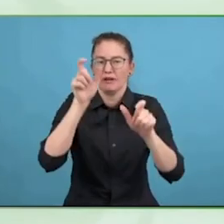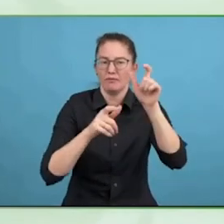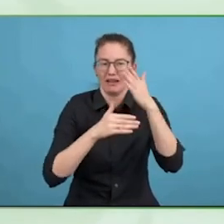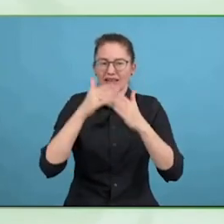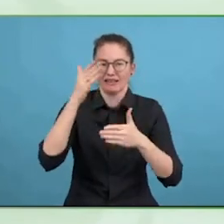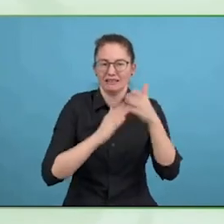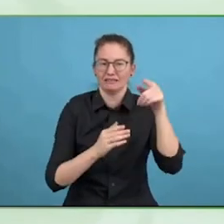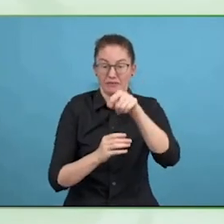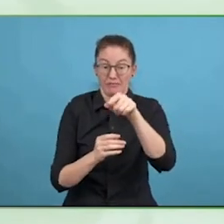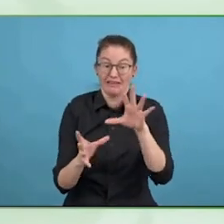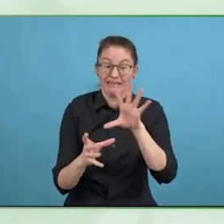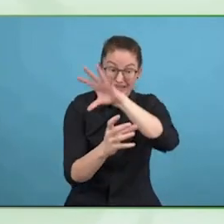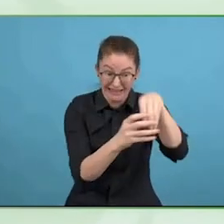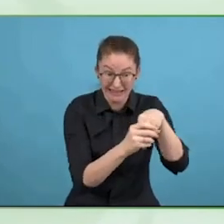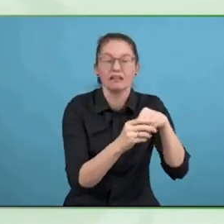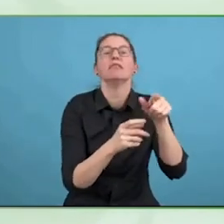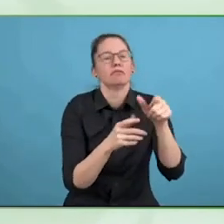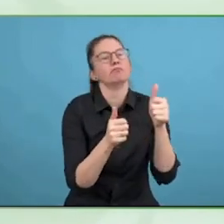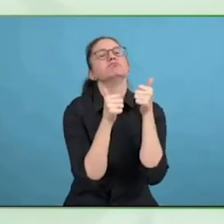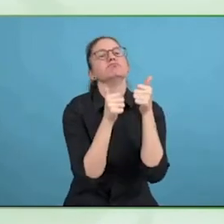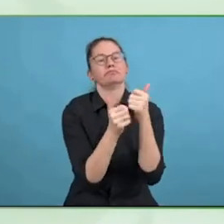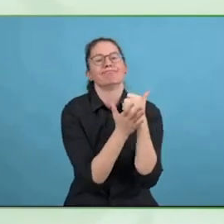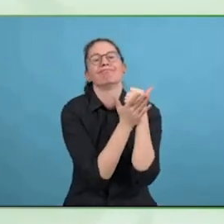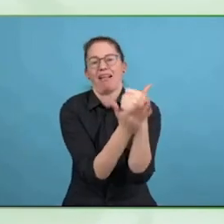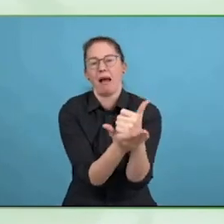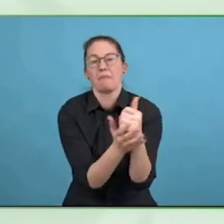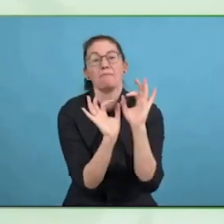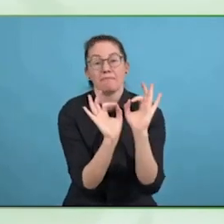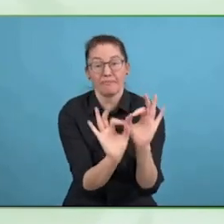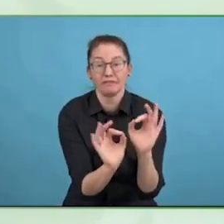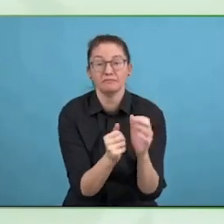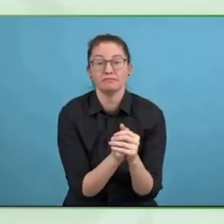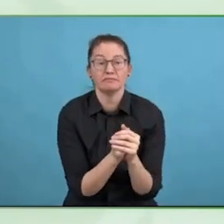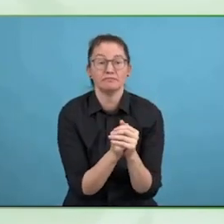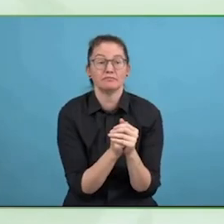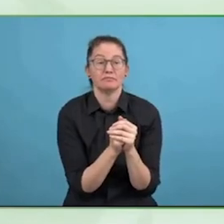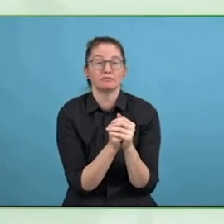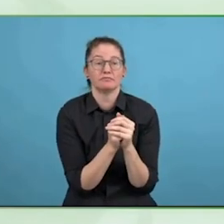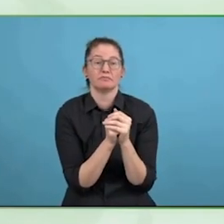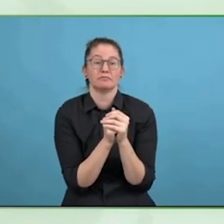they are colleagues, customers, community stakeholders, absolutely essential.